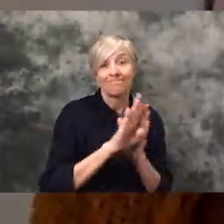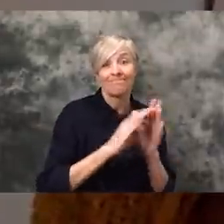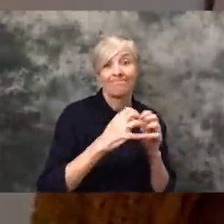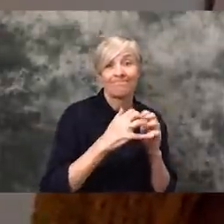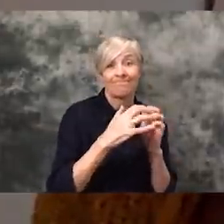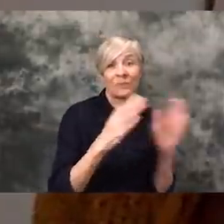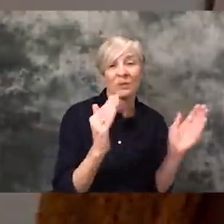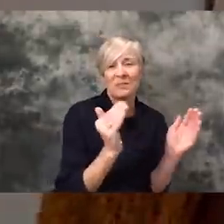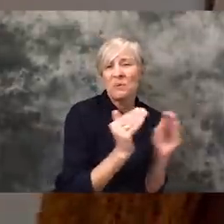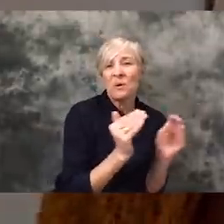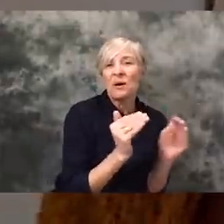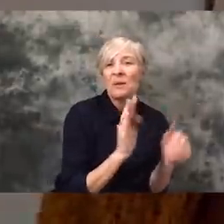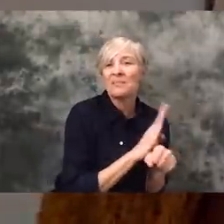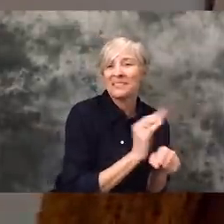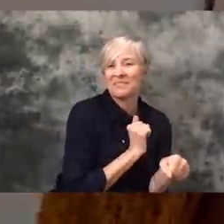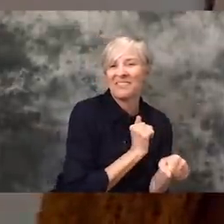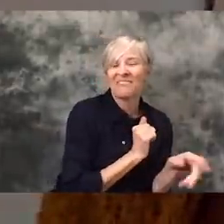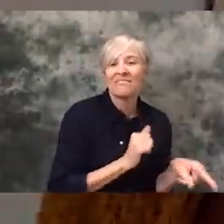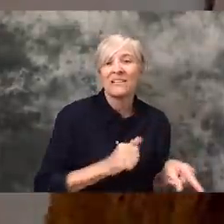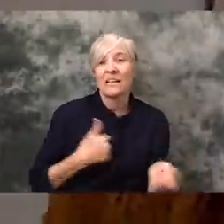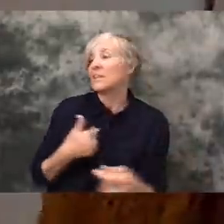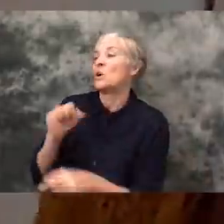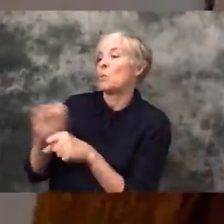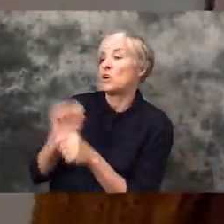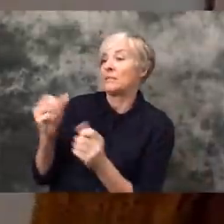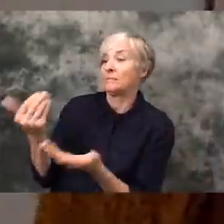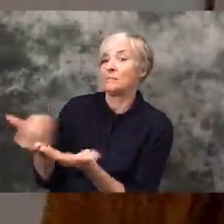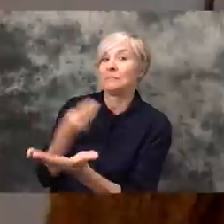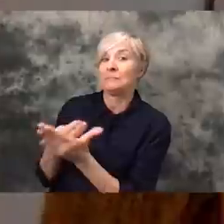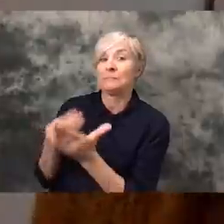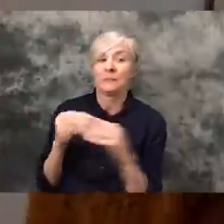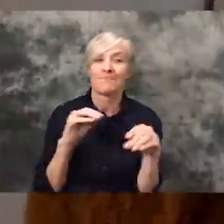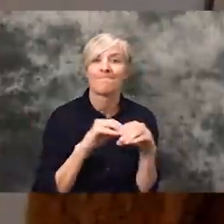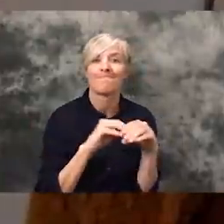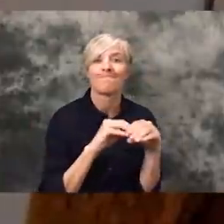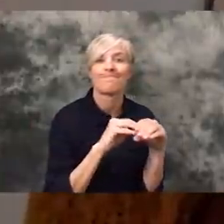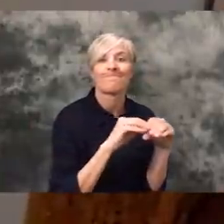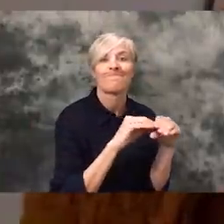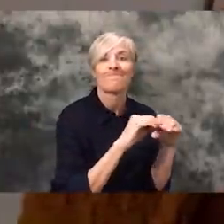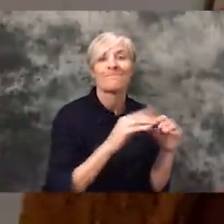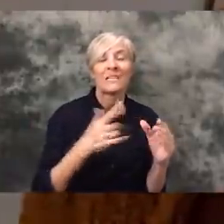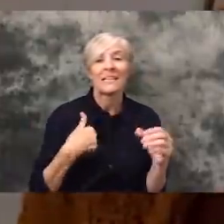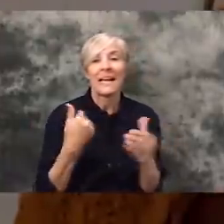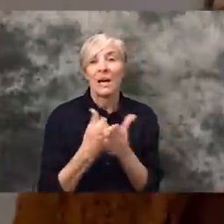small business. And really using my work in the restaurant to just bolster myself